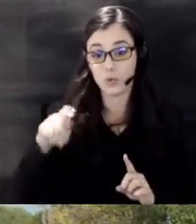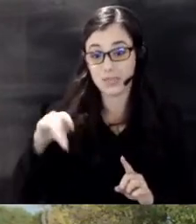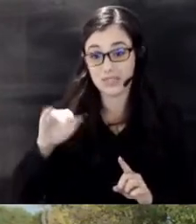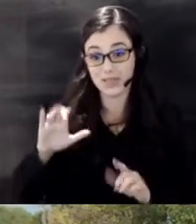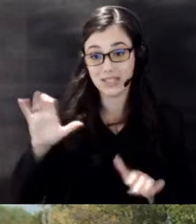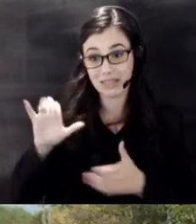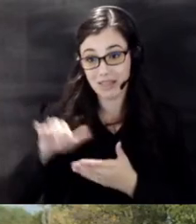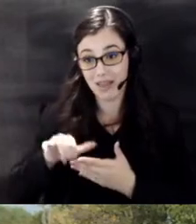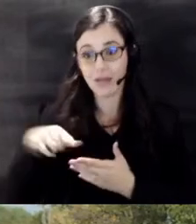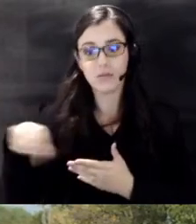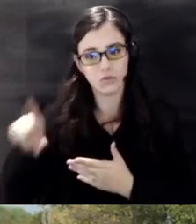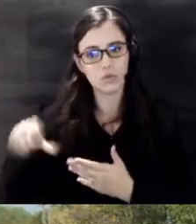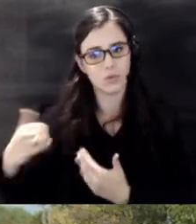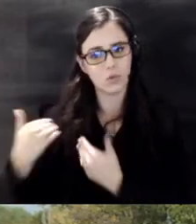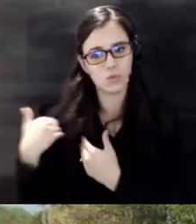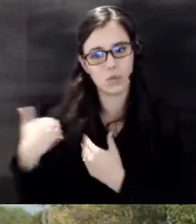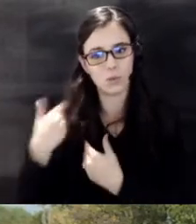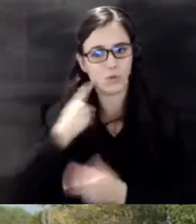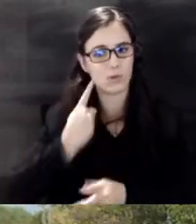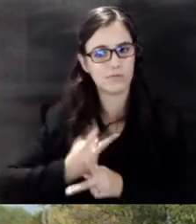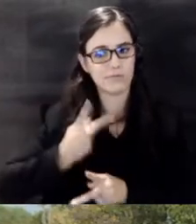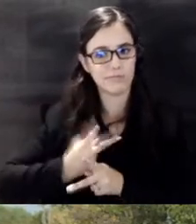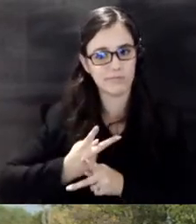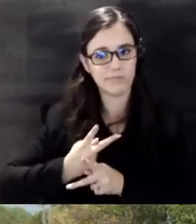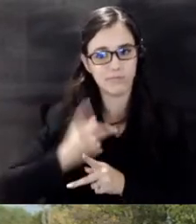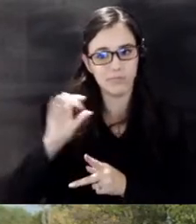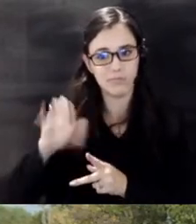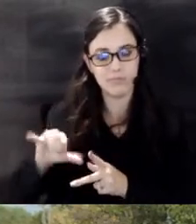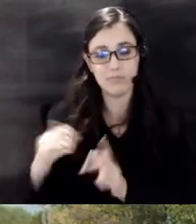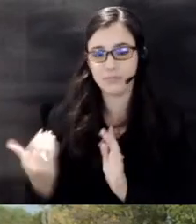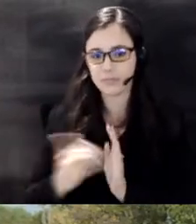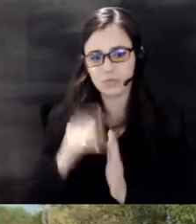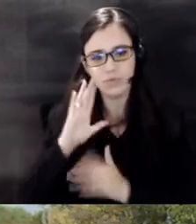ones responsible for taking care of that but we will have all of that information at the